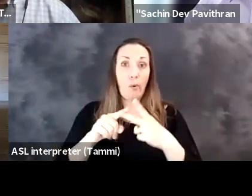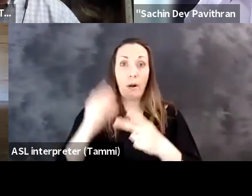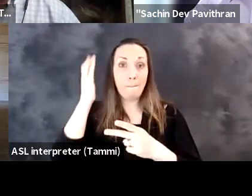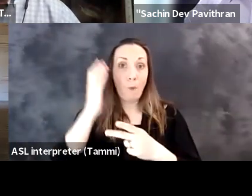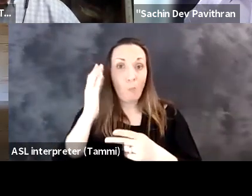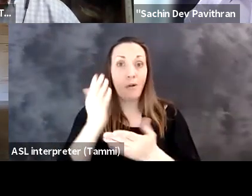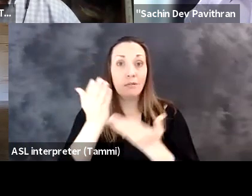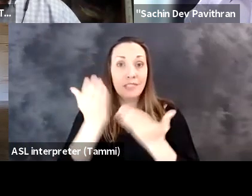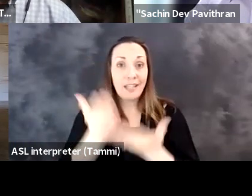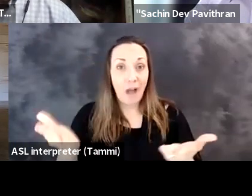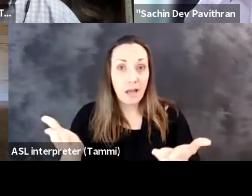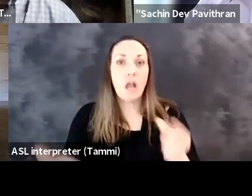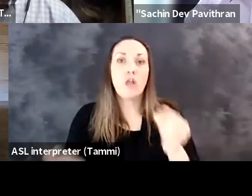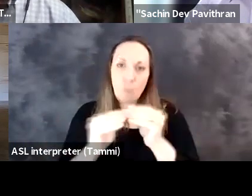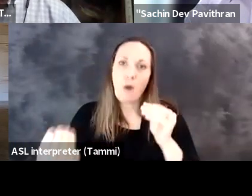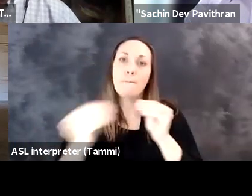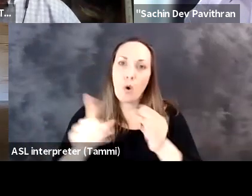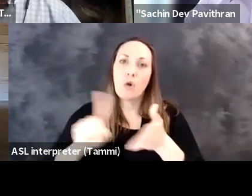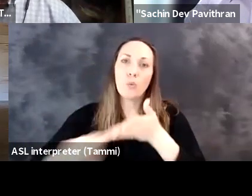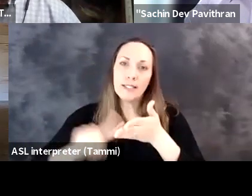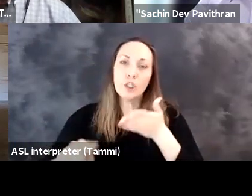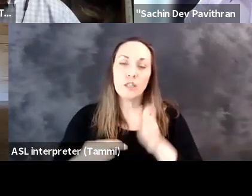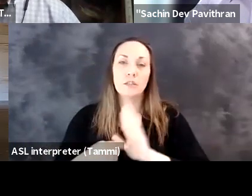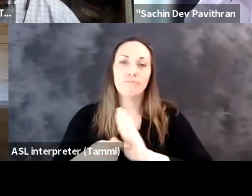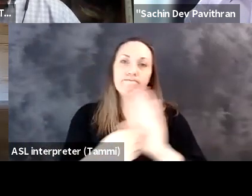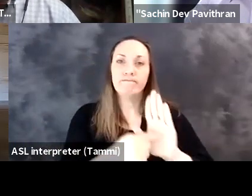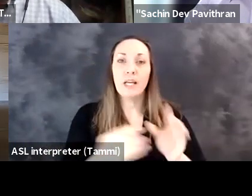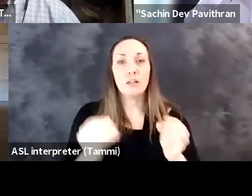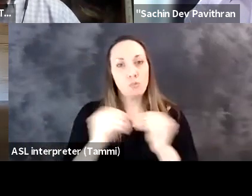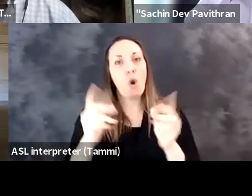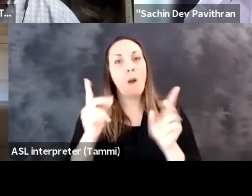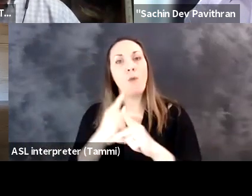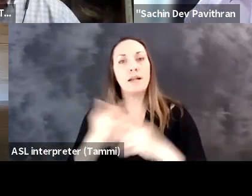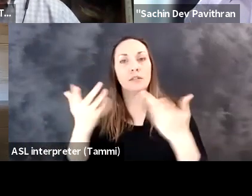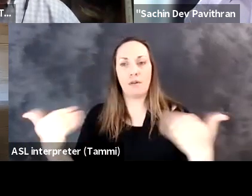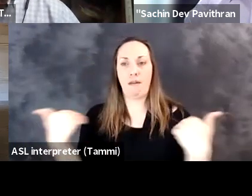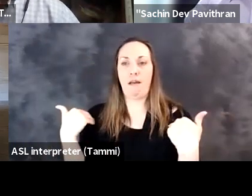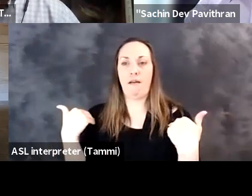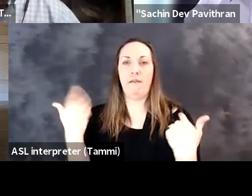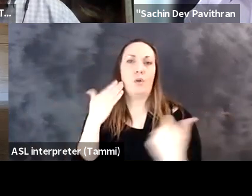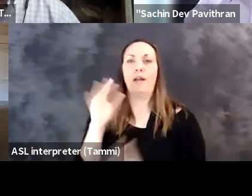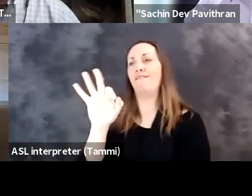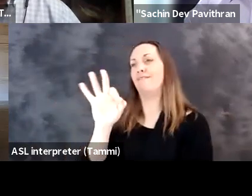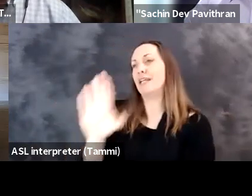desktop or a mobile device, and there's more and more support coming out. It and there's reported products coming